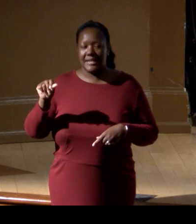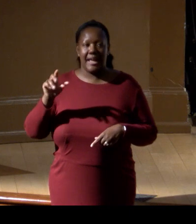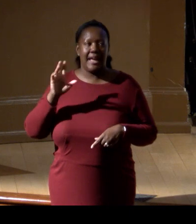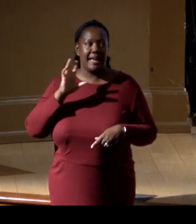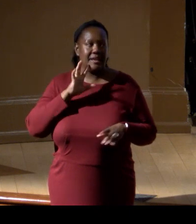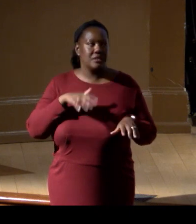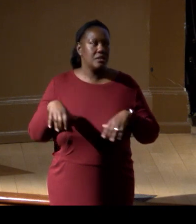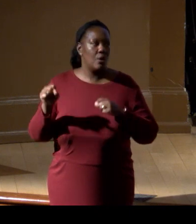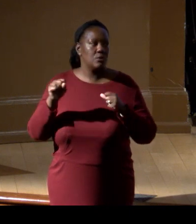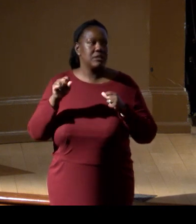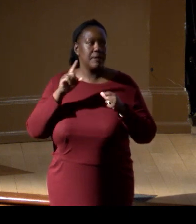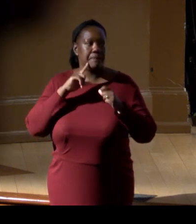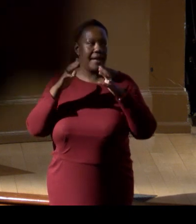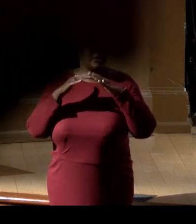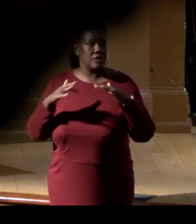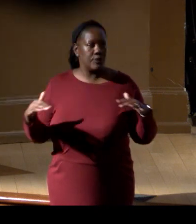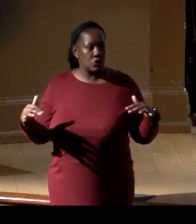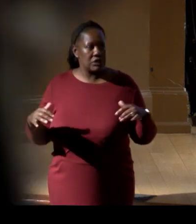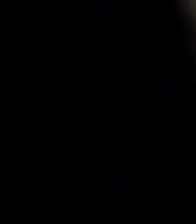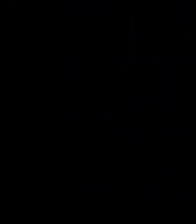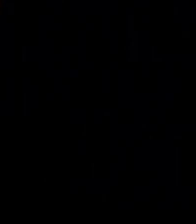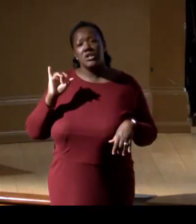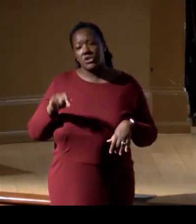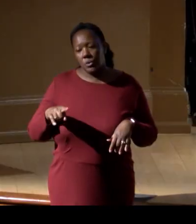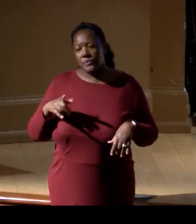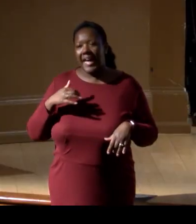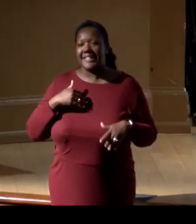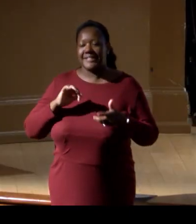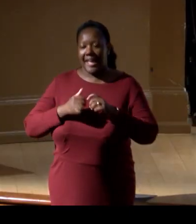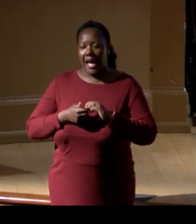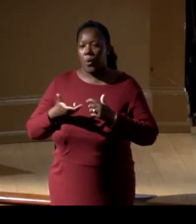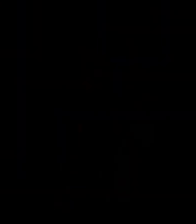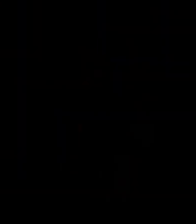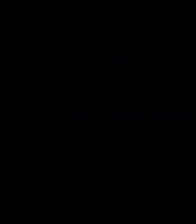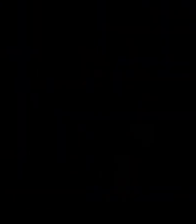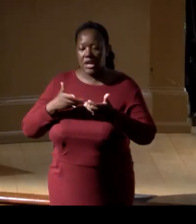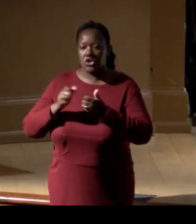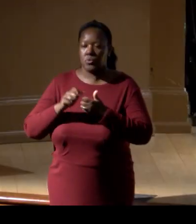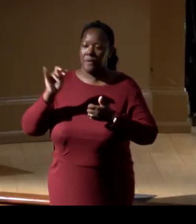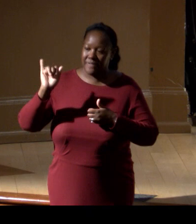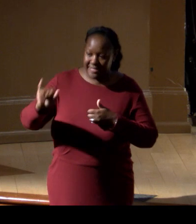So I think that's our inroads in engaging with that community and starting dialogue.